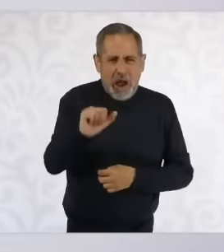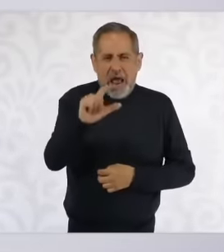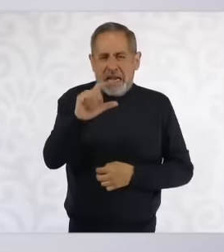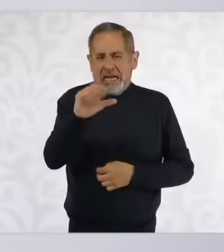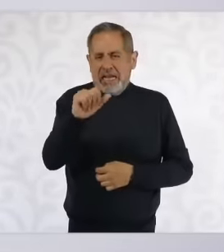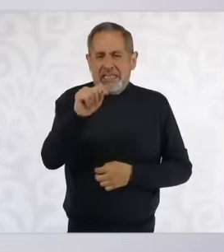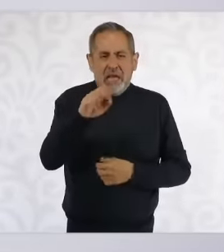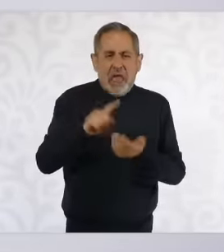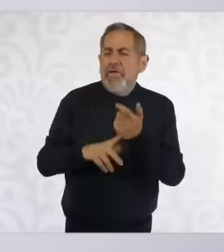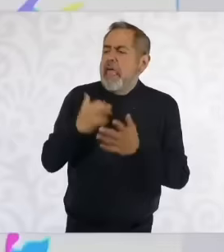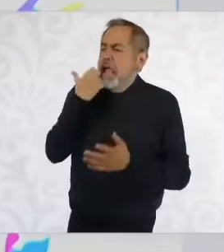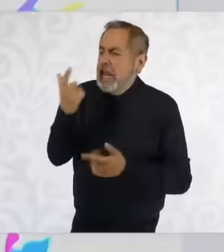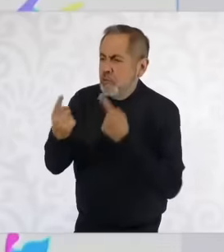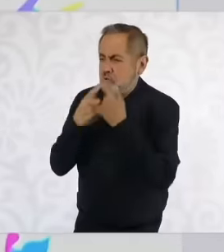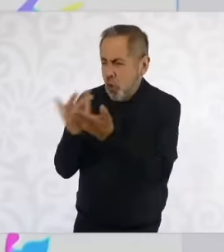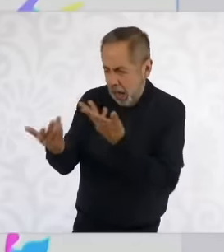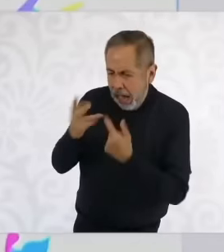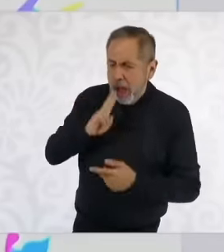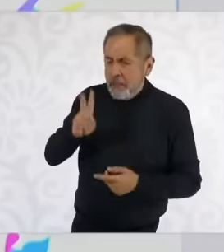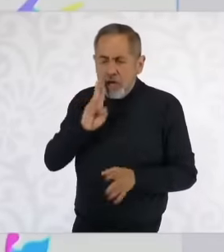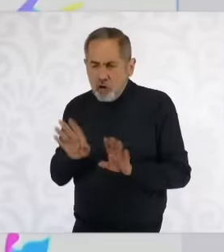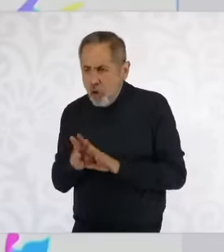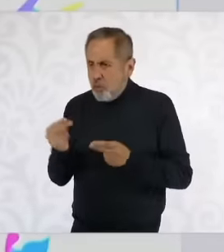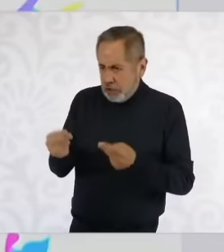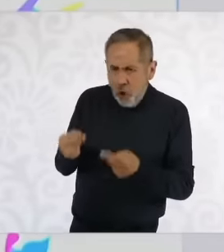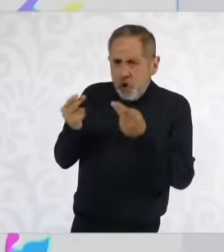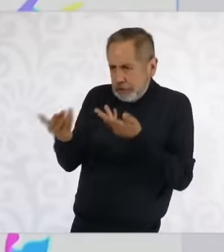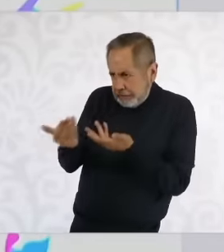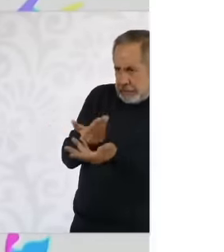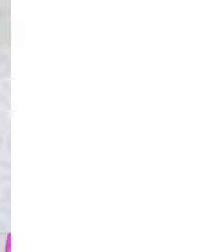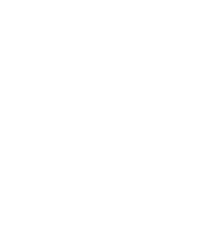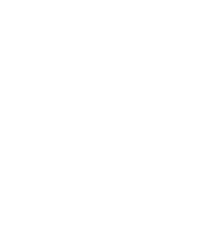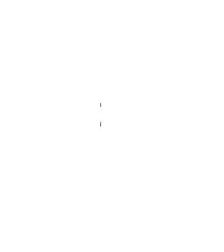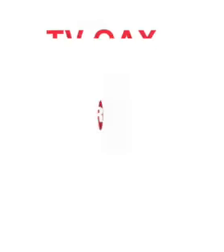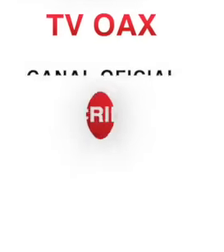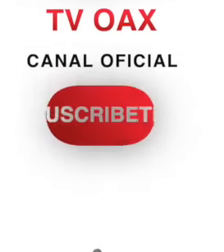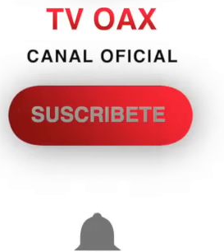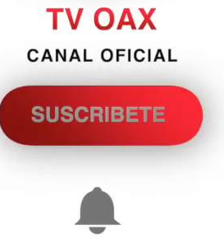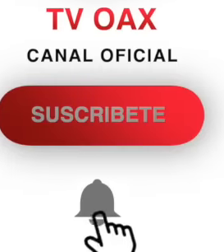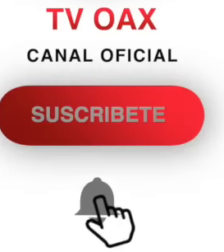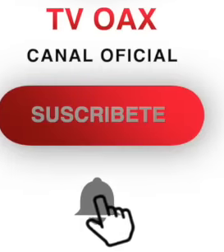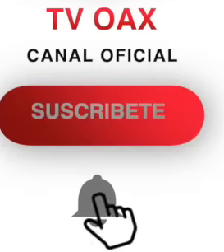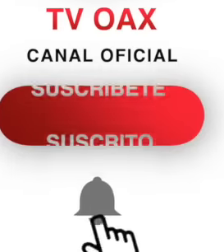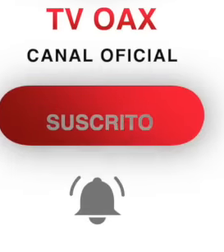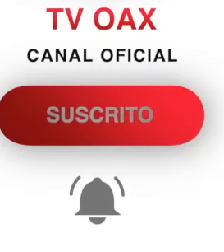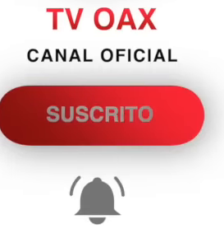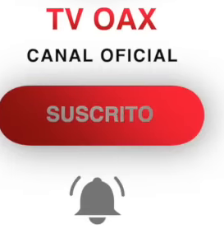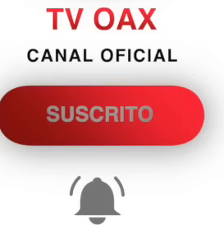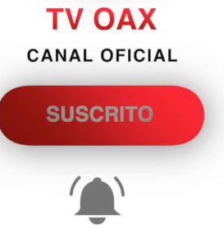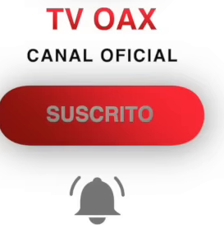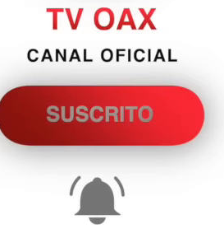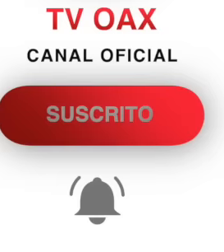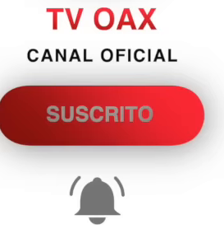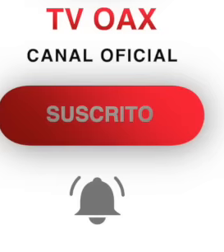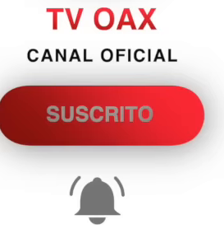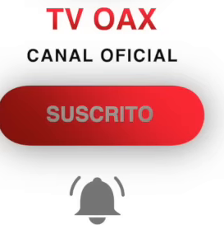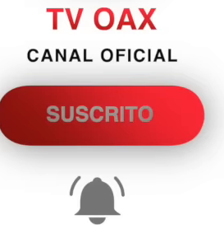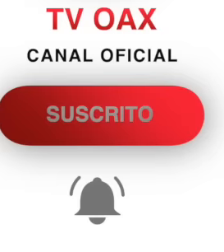negotiation with who do they want a negotiation with the